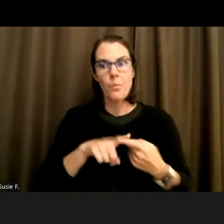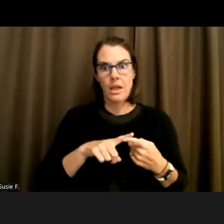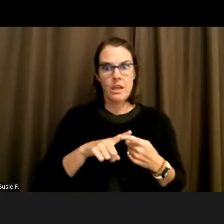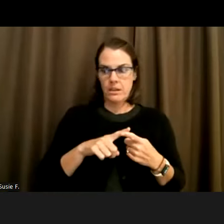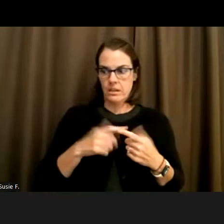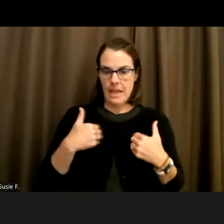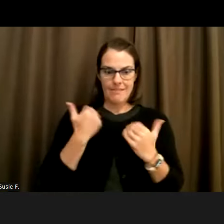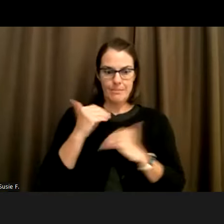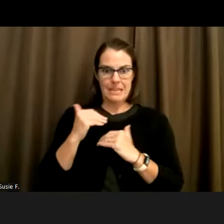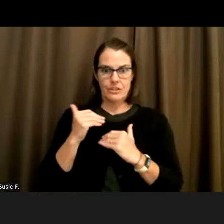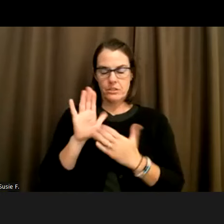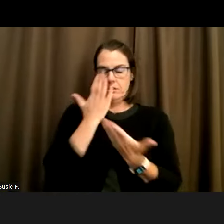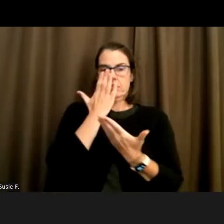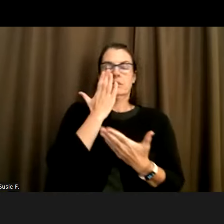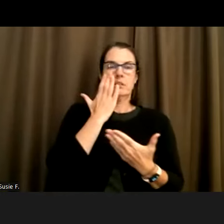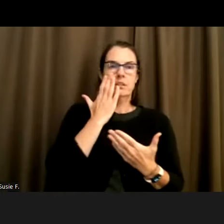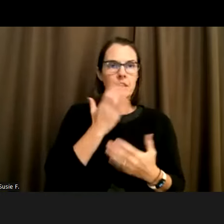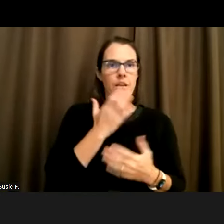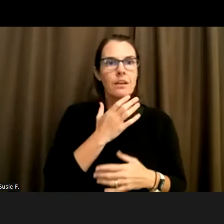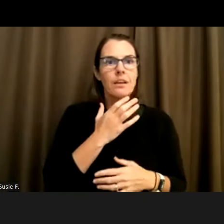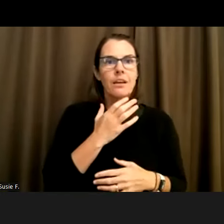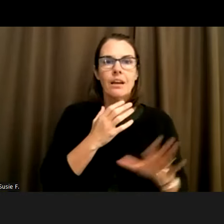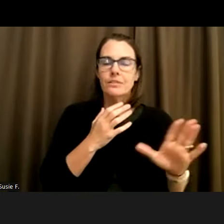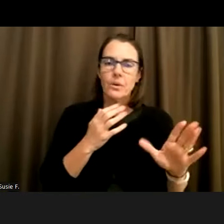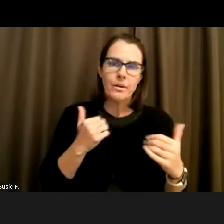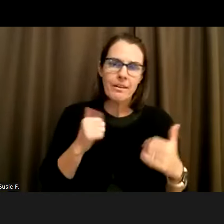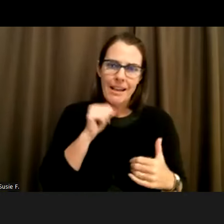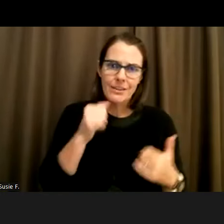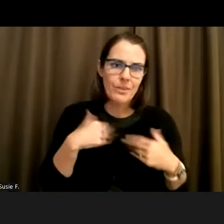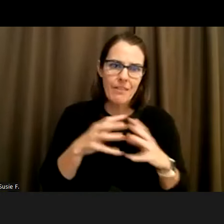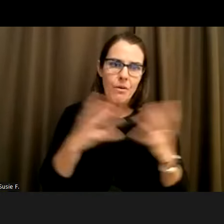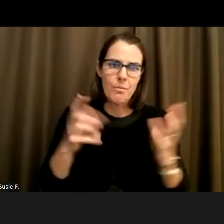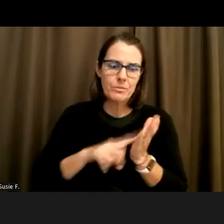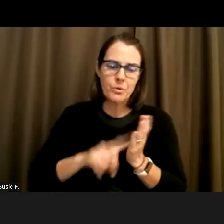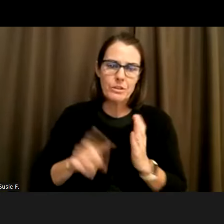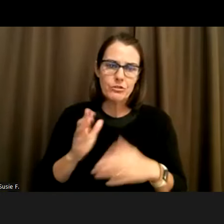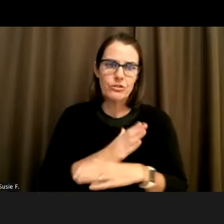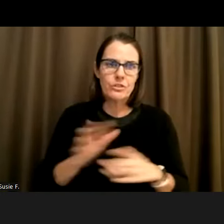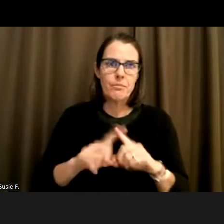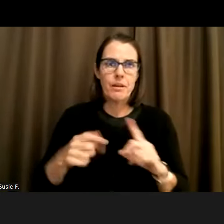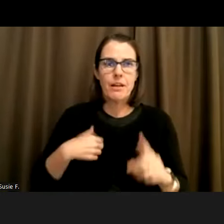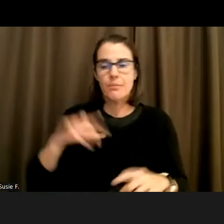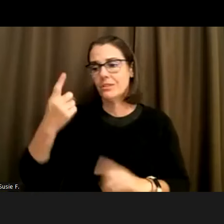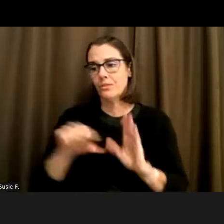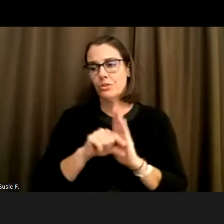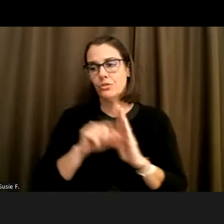limitation and other time schedules. And I don't have too much more research to share, but I'm just a first grade teacher right now. But I hope to do more research